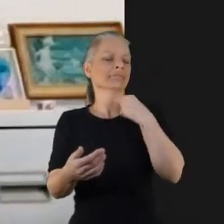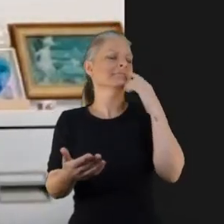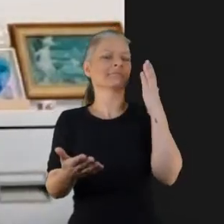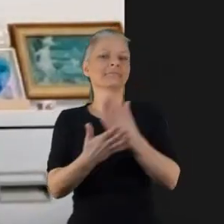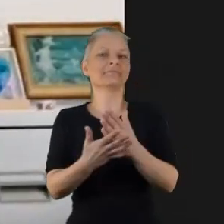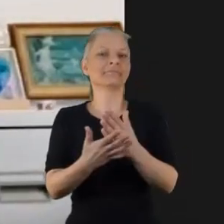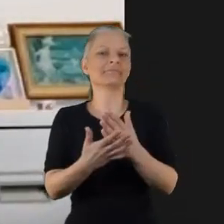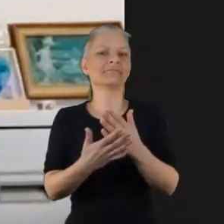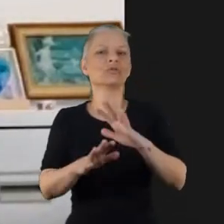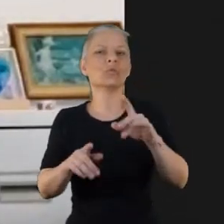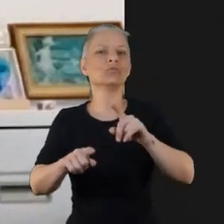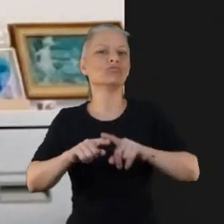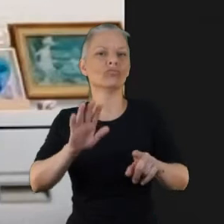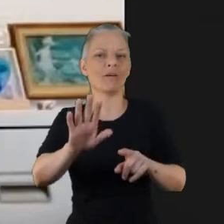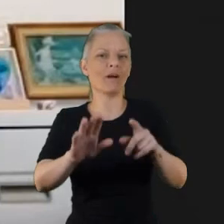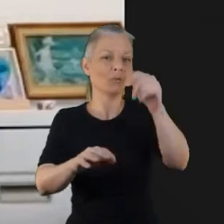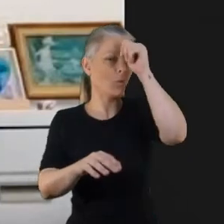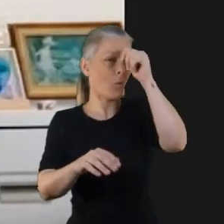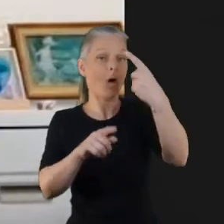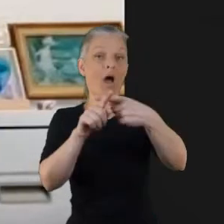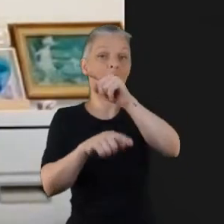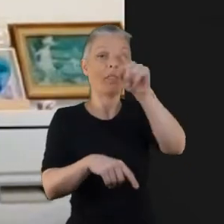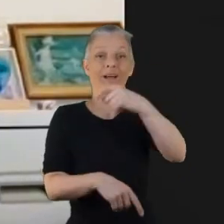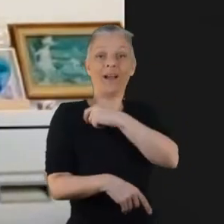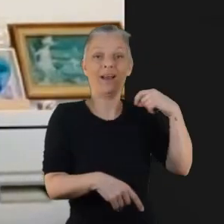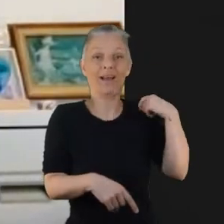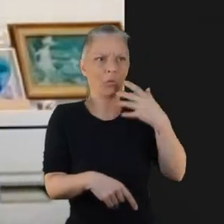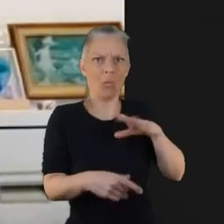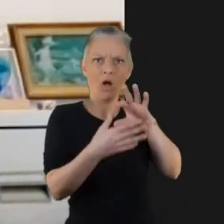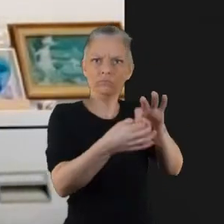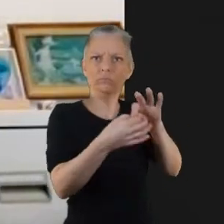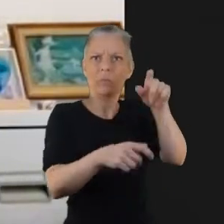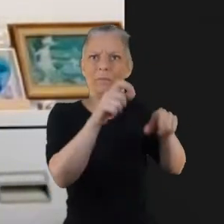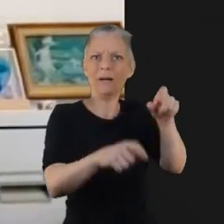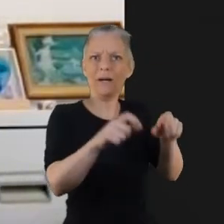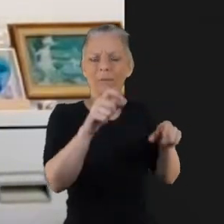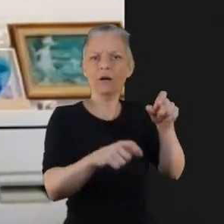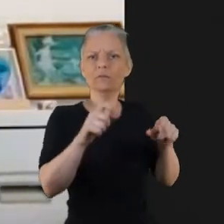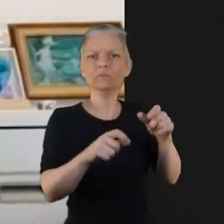with it in a wide range of contacts and you know be scared to get involved and to just